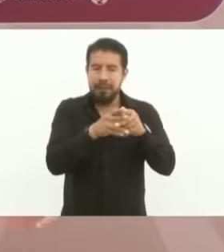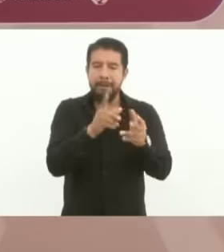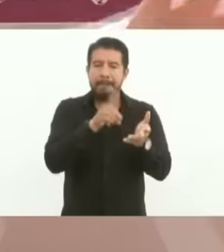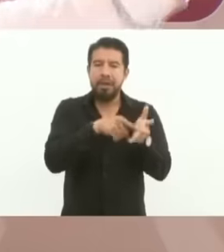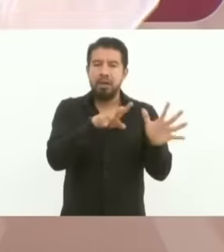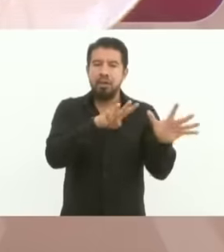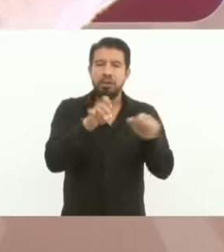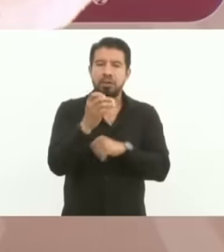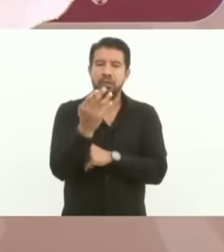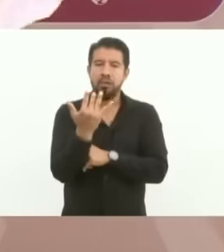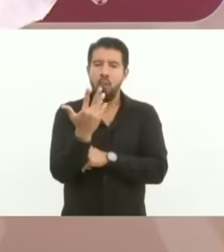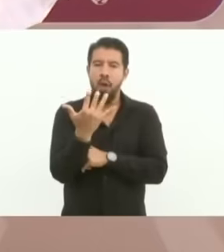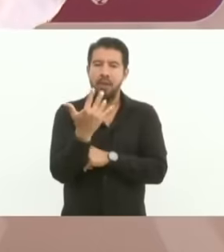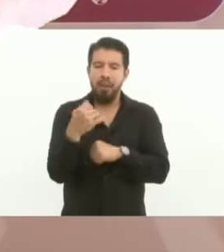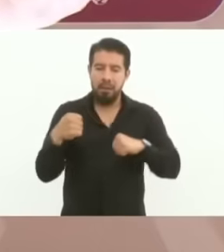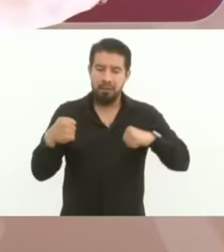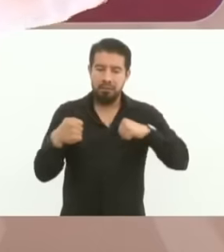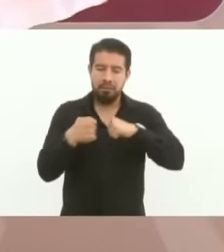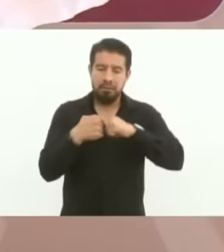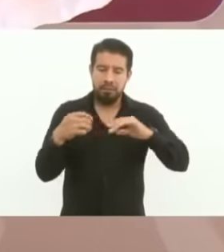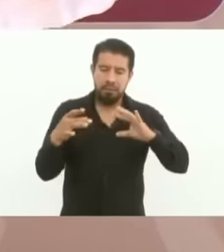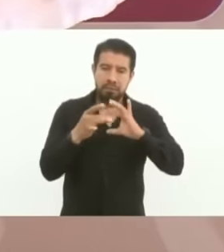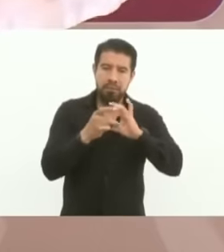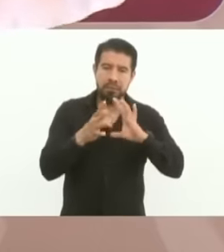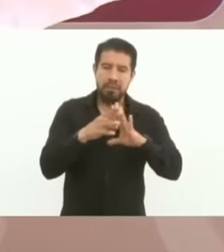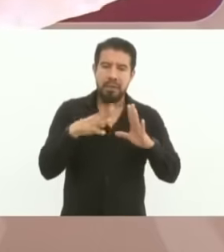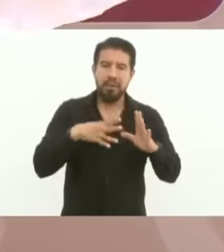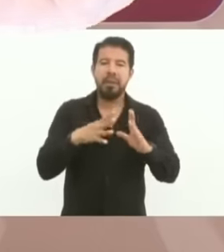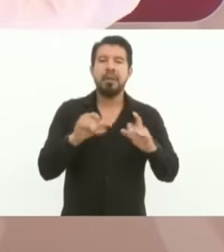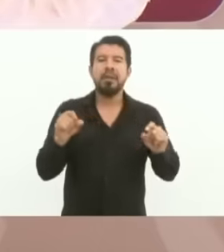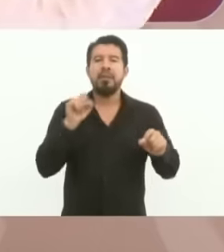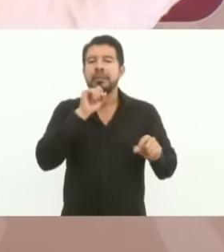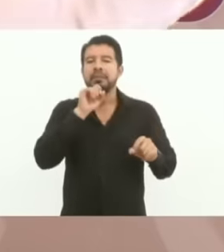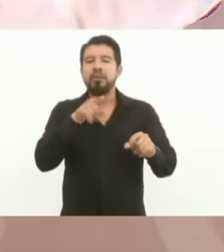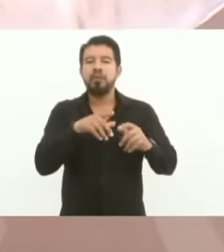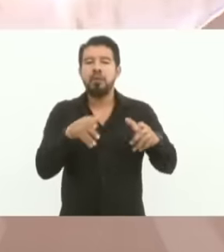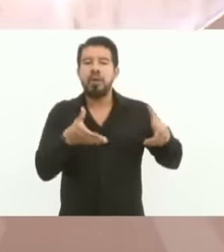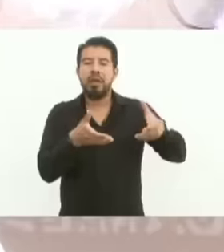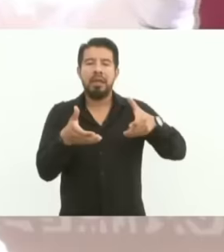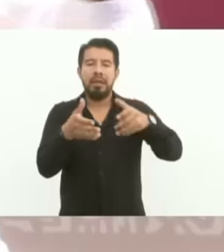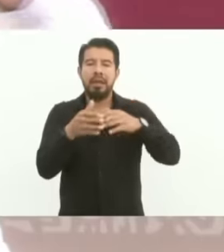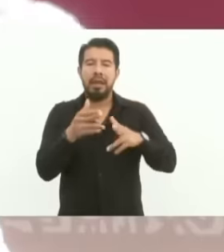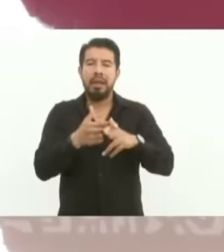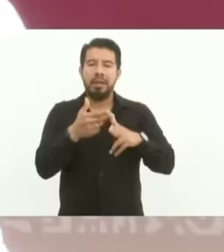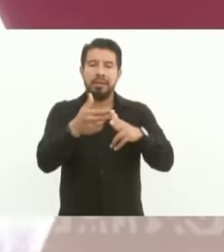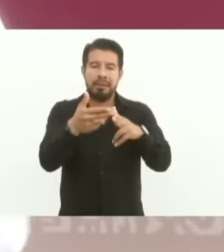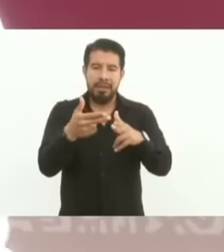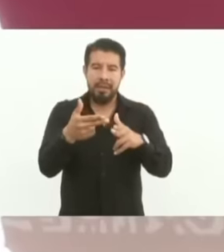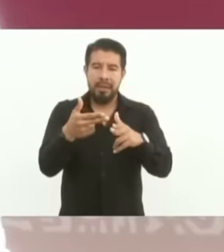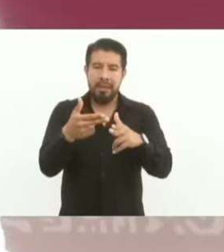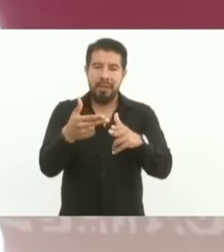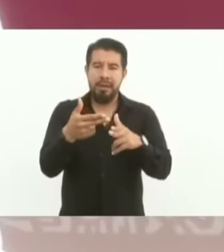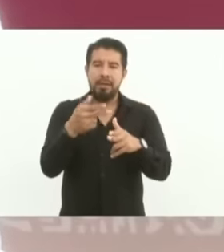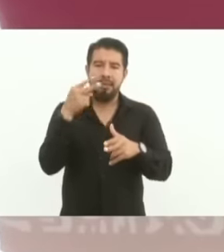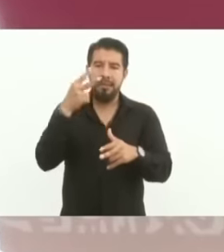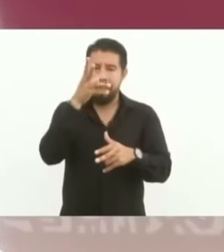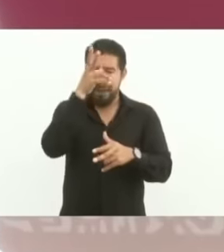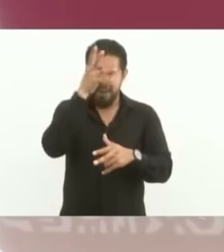highway first came to Villahermosa at the end of the 50s with El Presidente Ruis Cortínez,